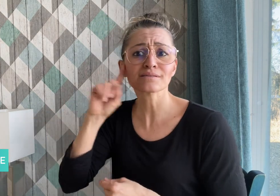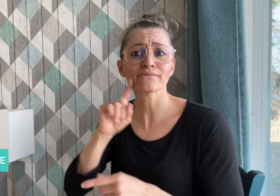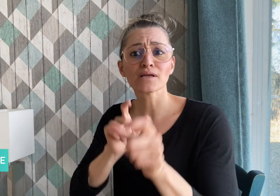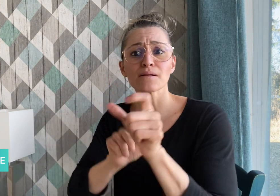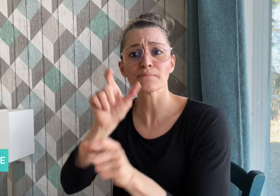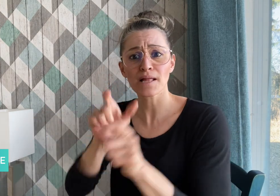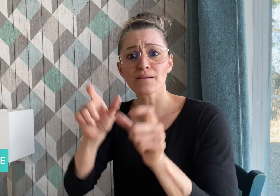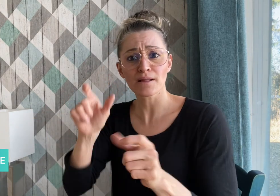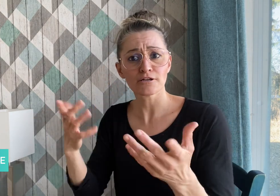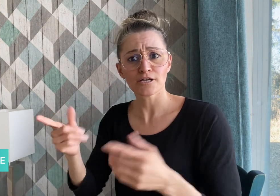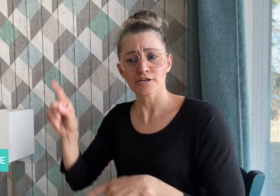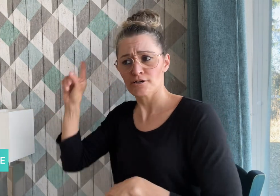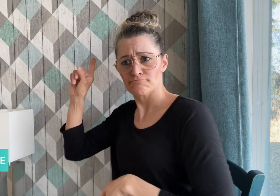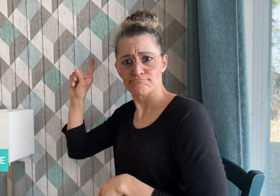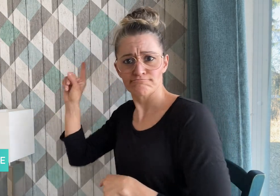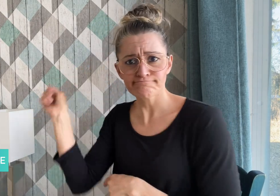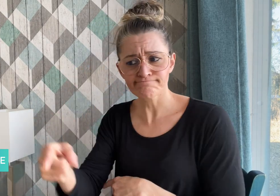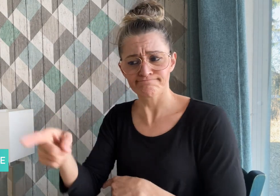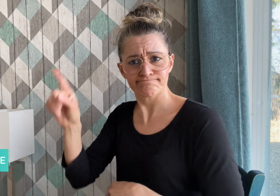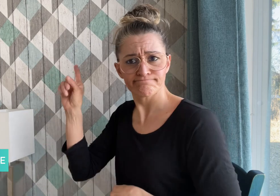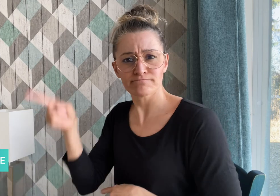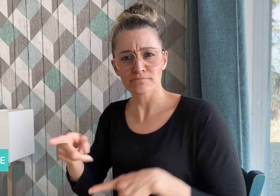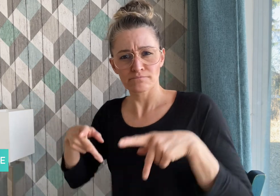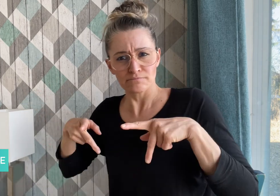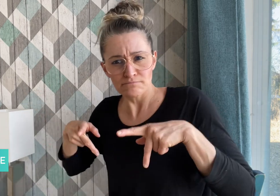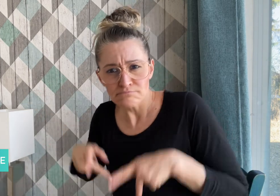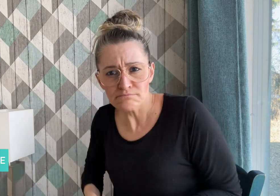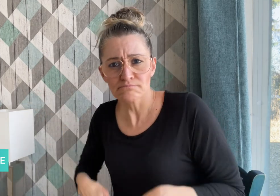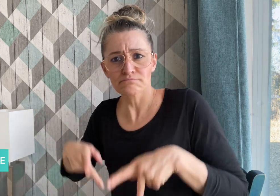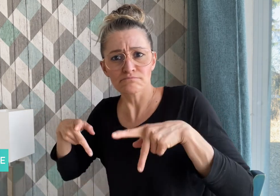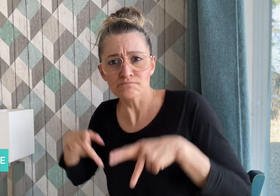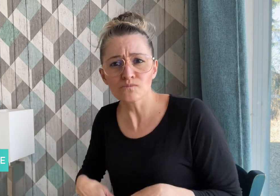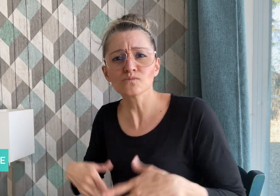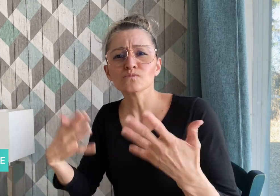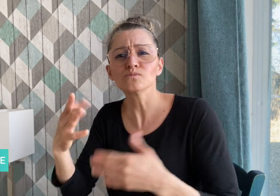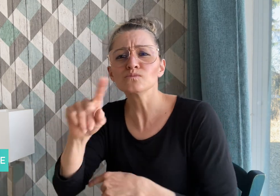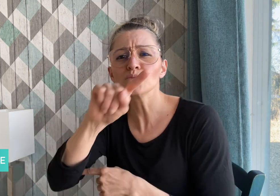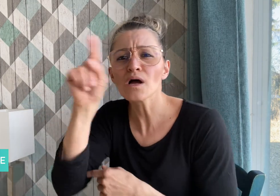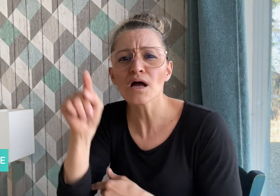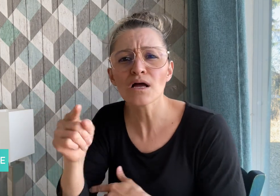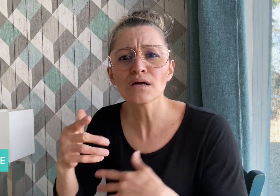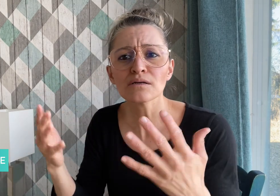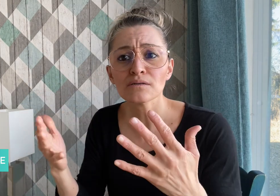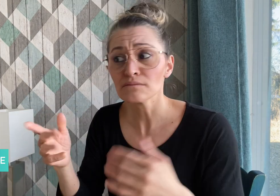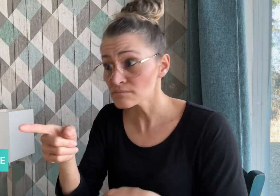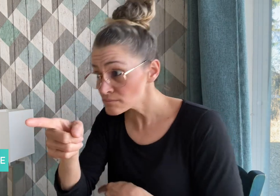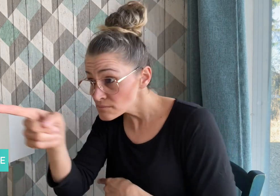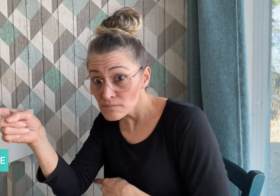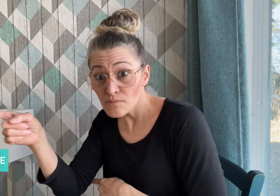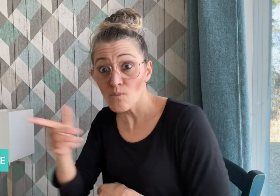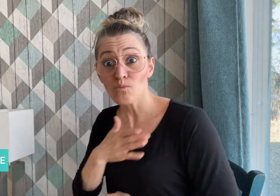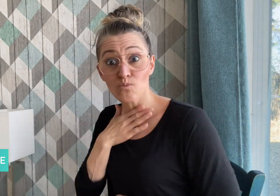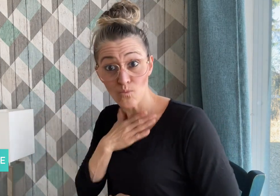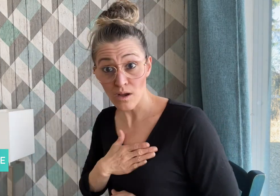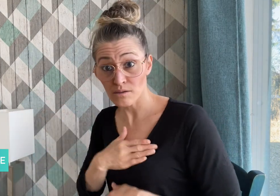Often Deaf people were forced to undergo sterilization